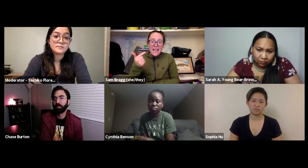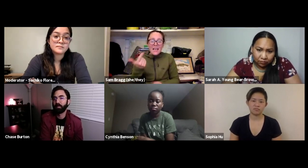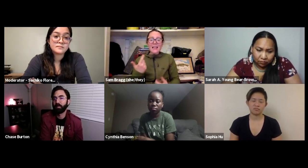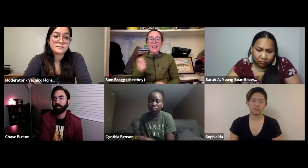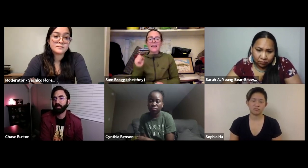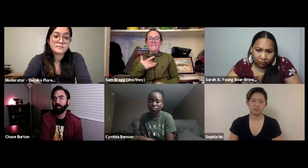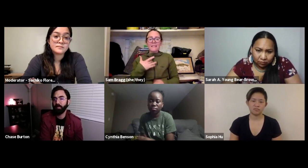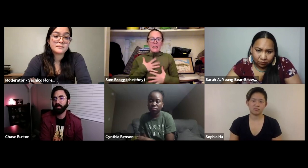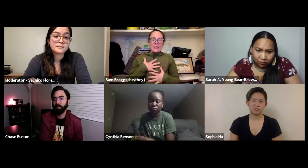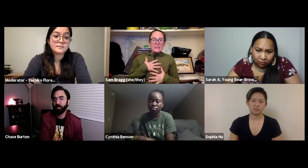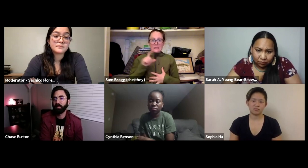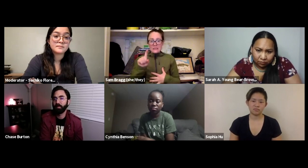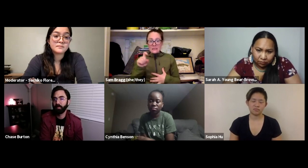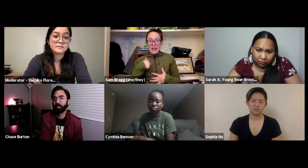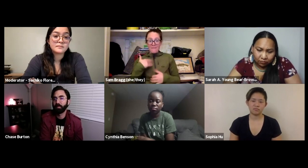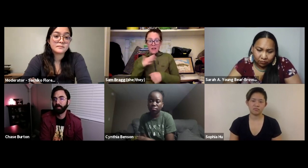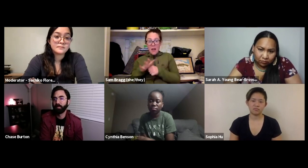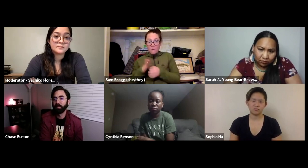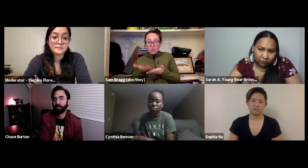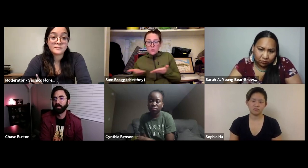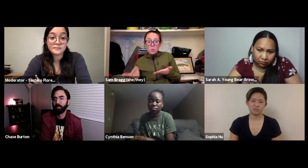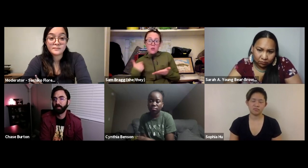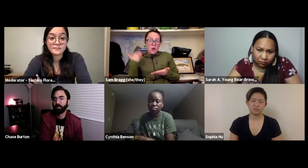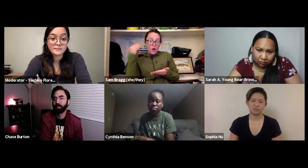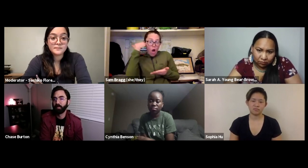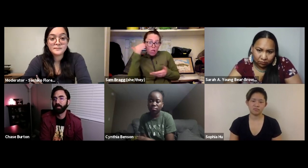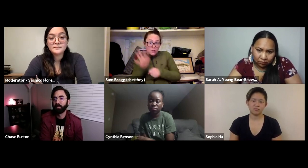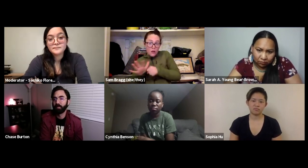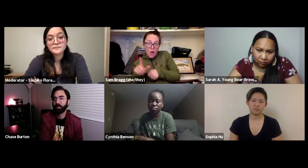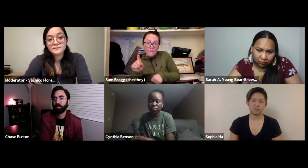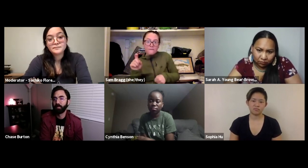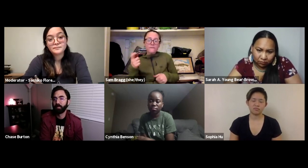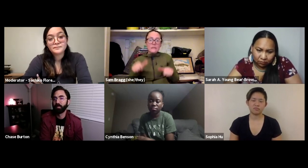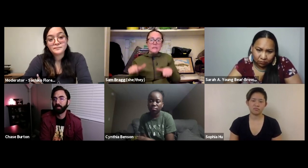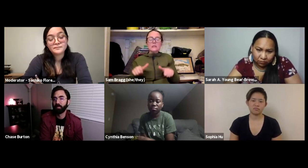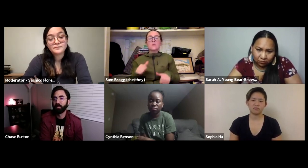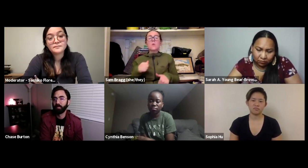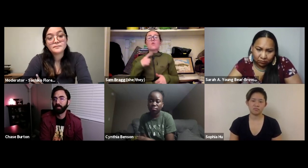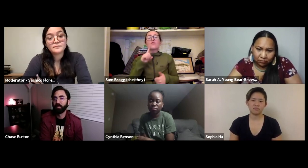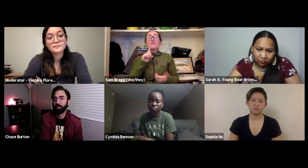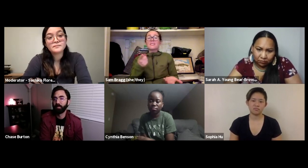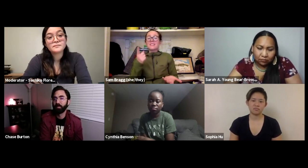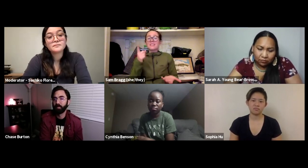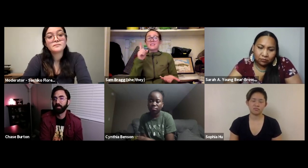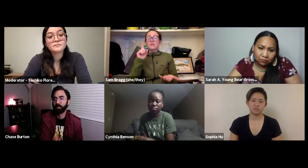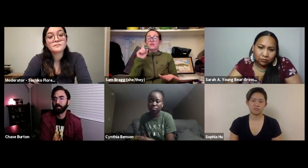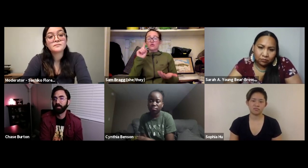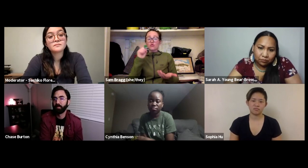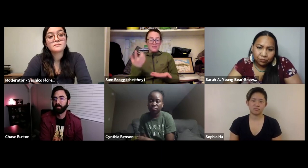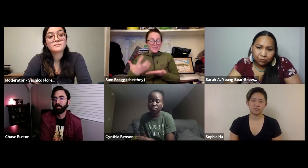that is scary, intimidating, or destabilizing and it does feel like do I have enough knowledge